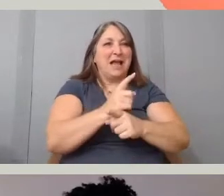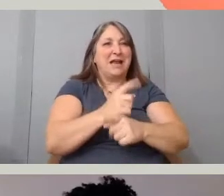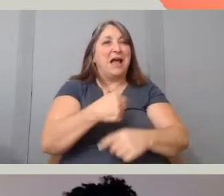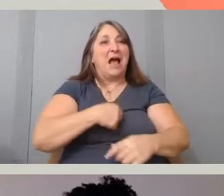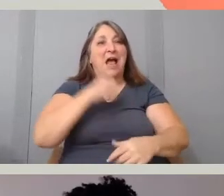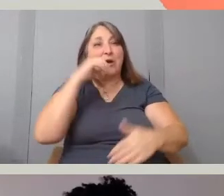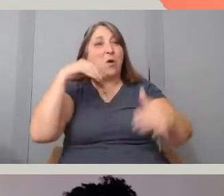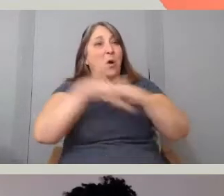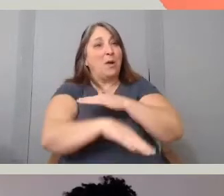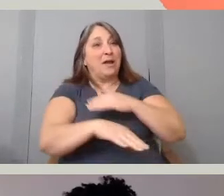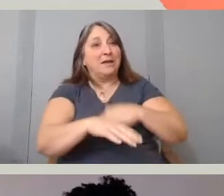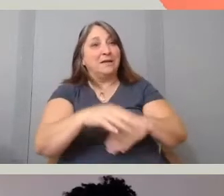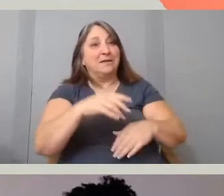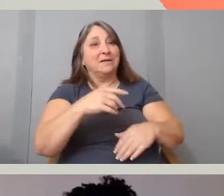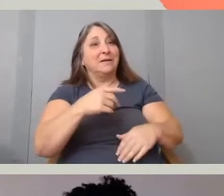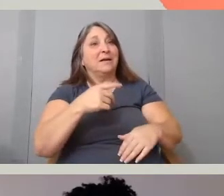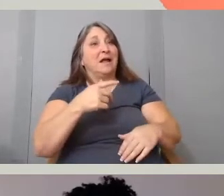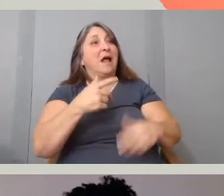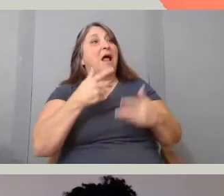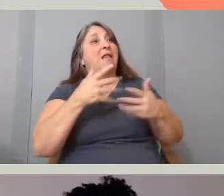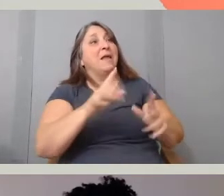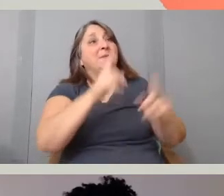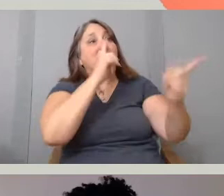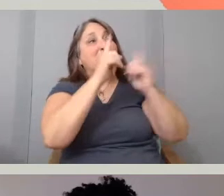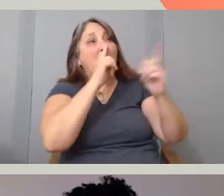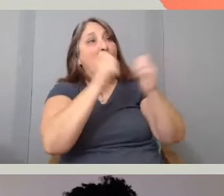yeah Chase let me, talk to you, how are you doing?